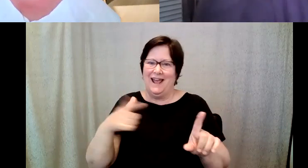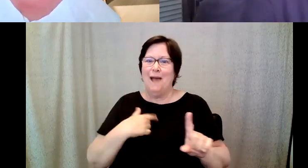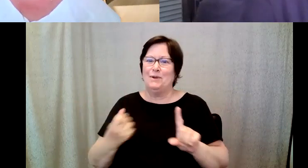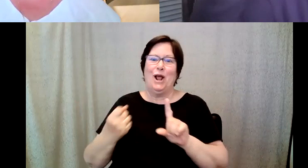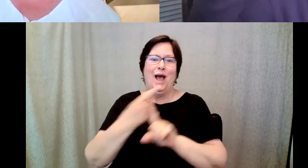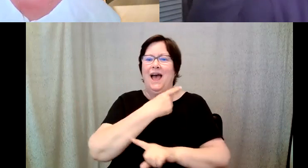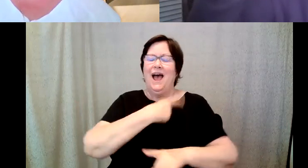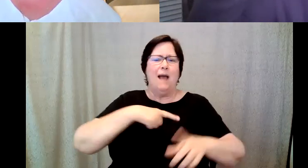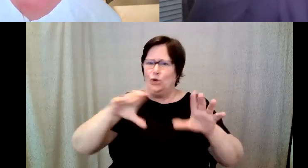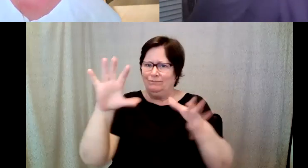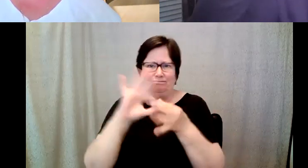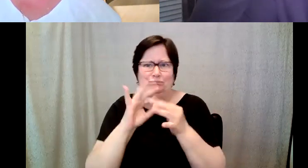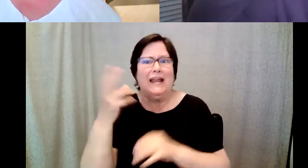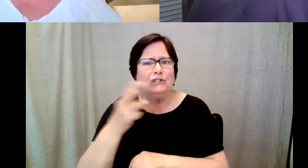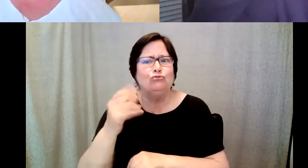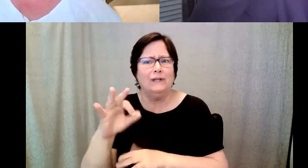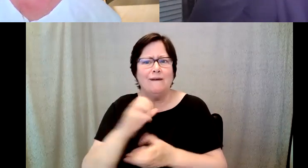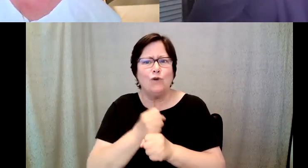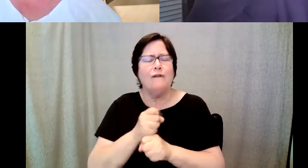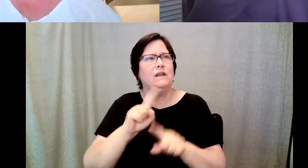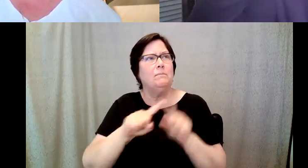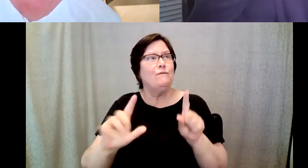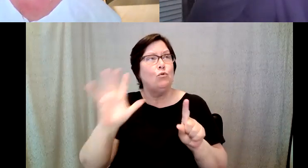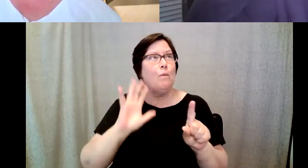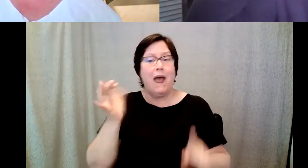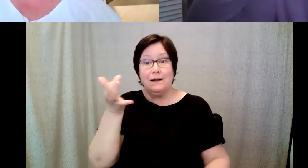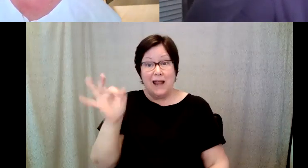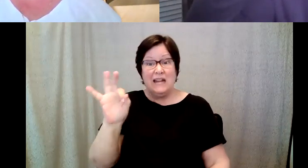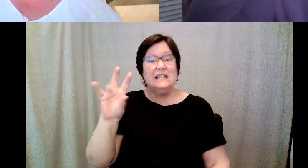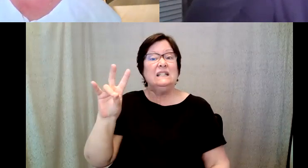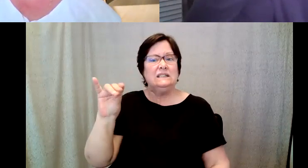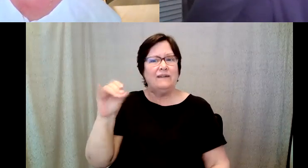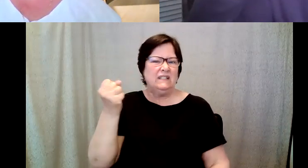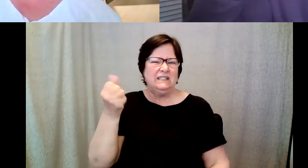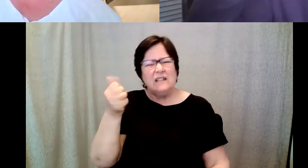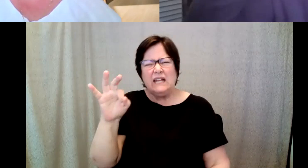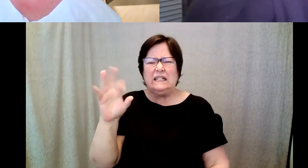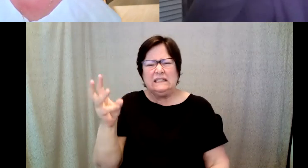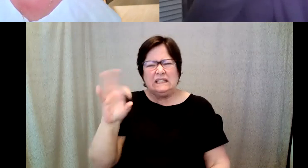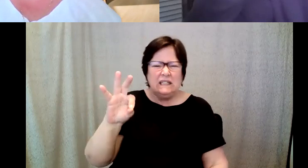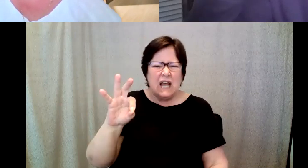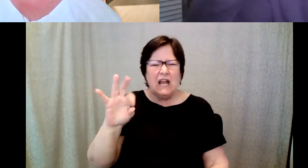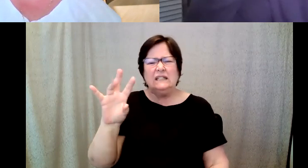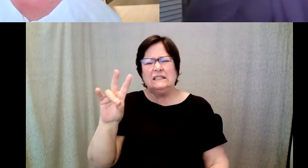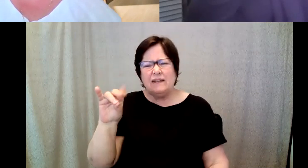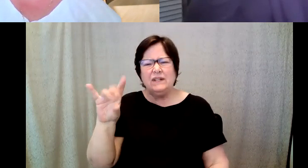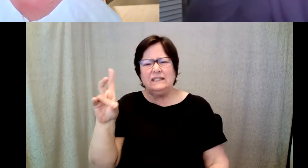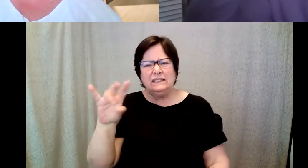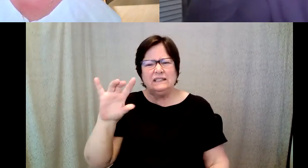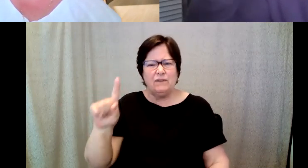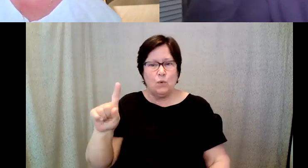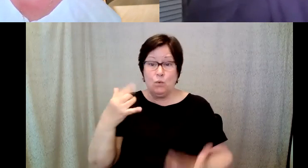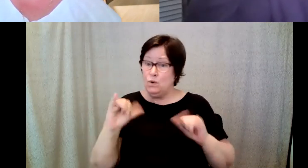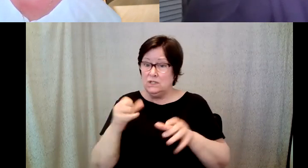coffee, but if you go back to the 19 early 70s, '69, '70, '71 we were still drinking some really